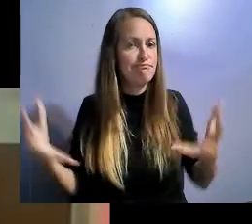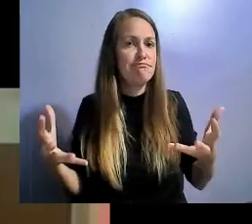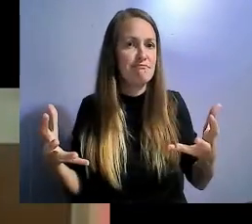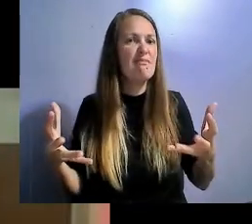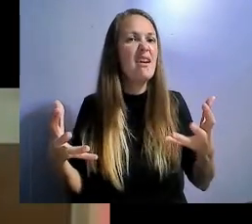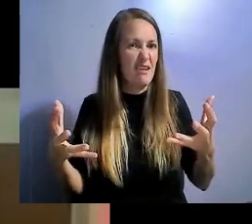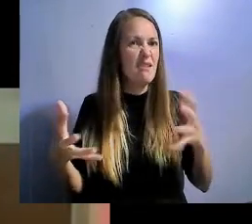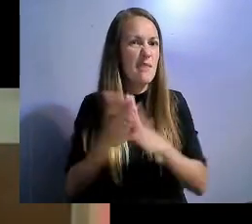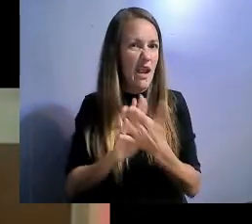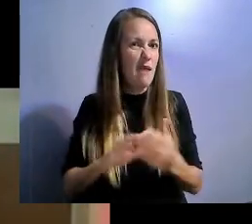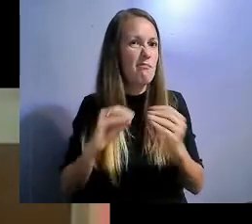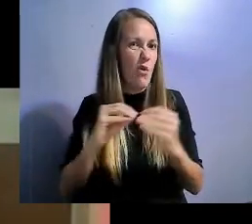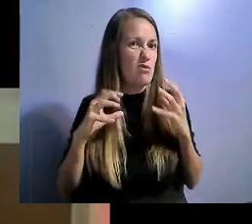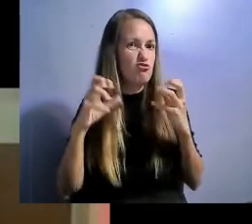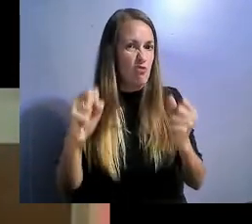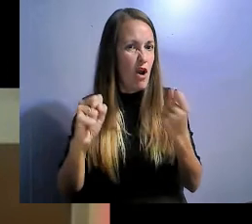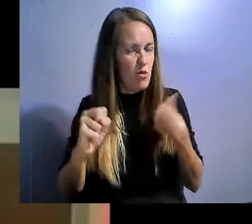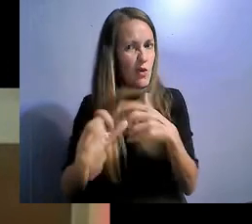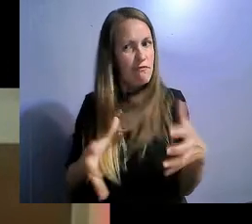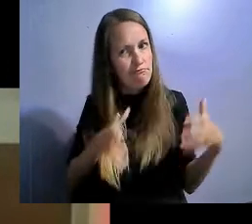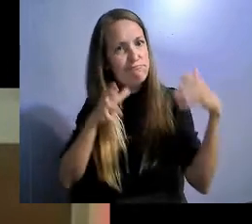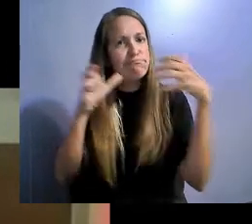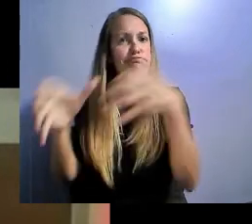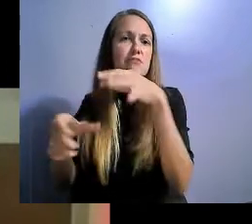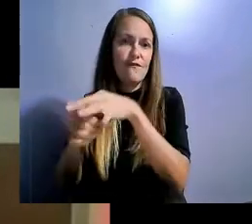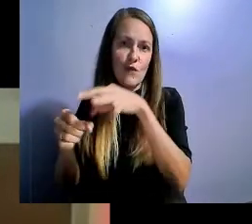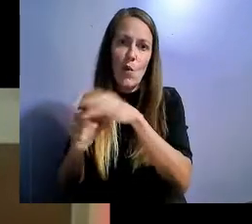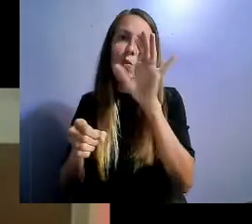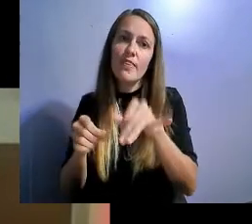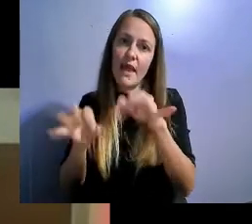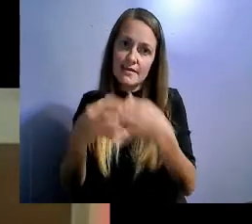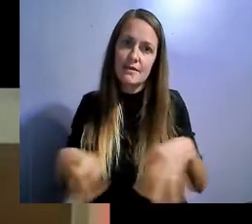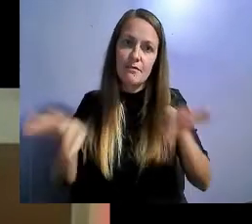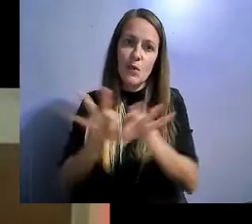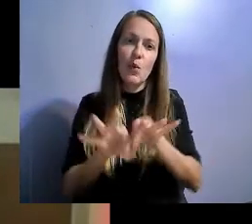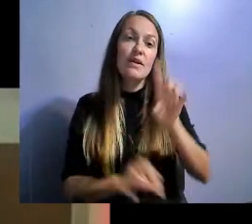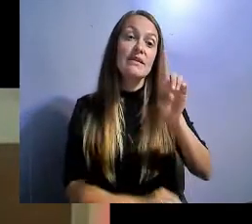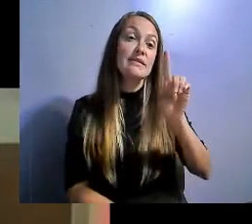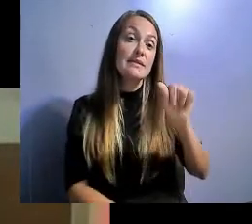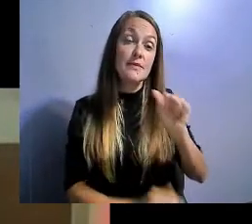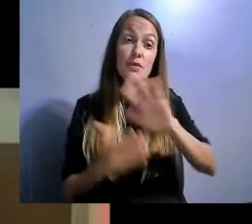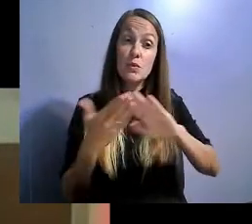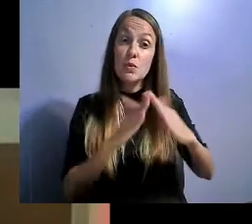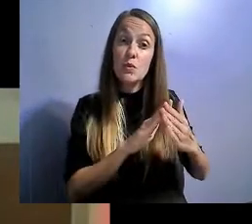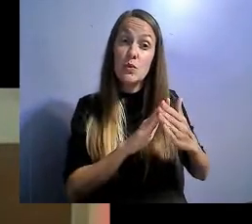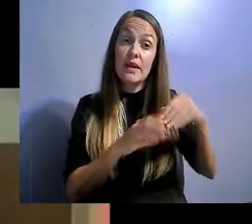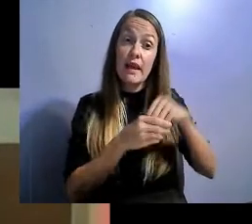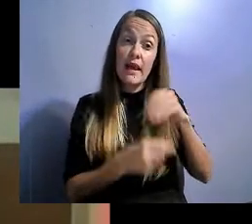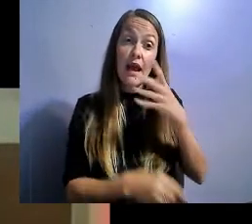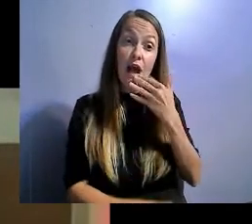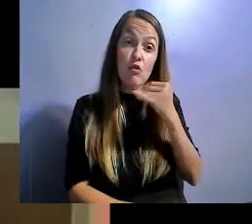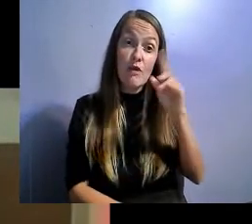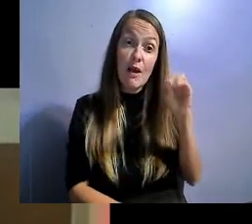The disability community in Colorado is becoming united. It is becoming stronger every day.